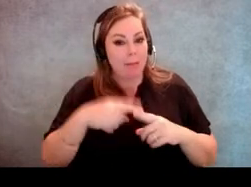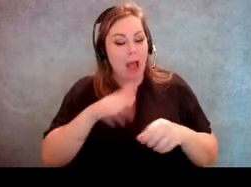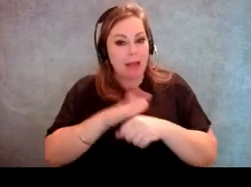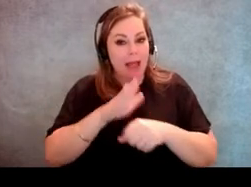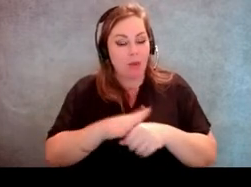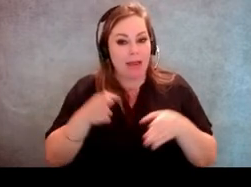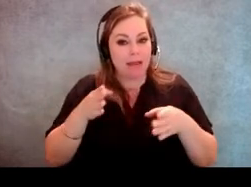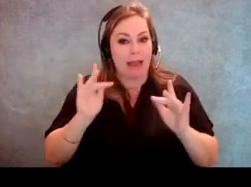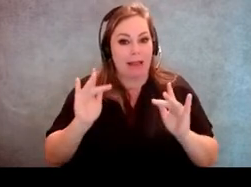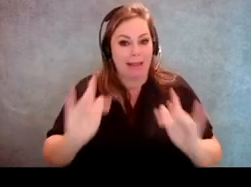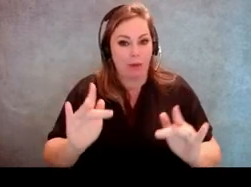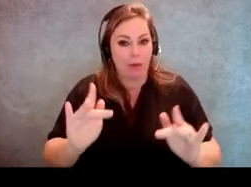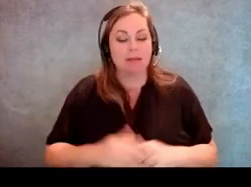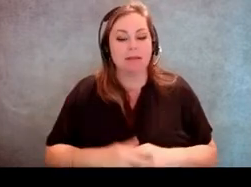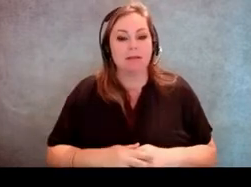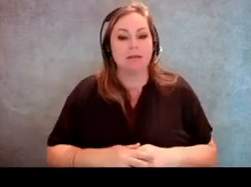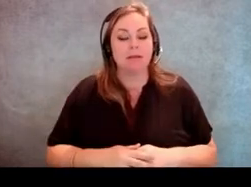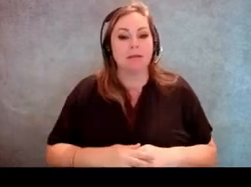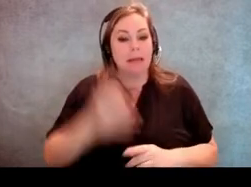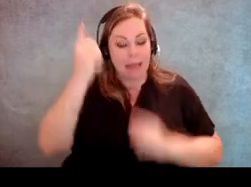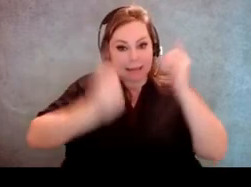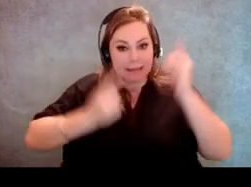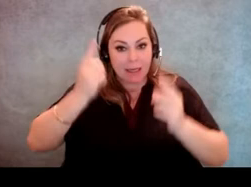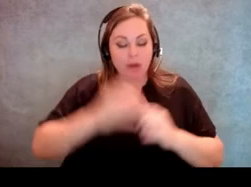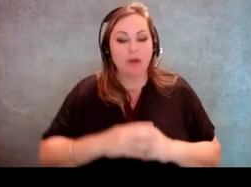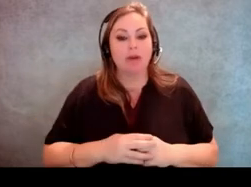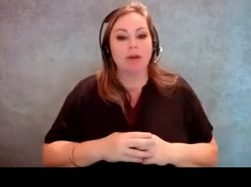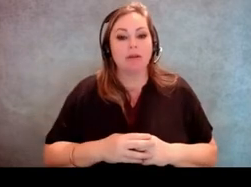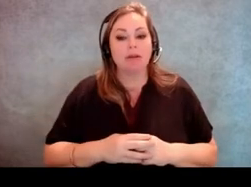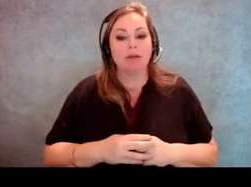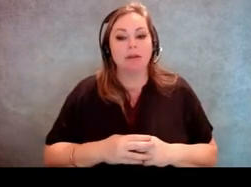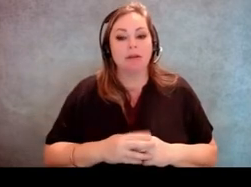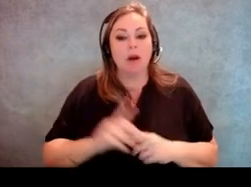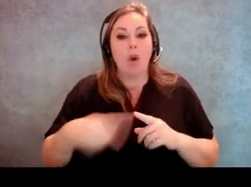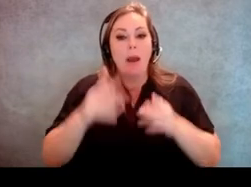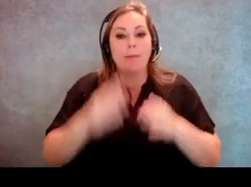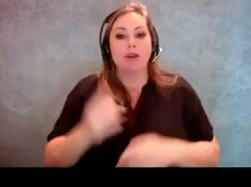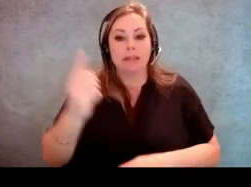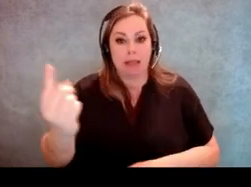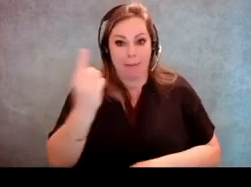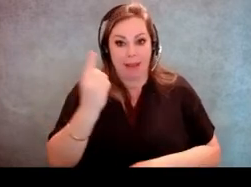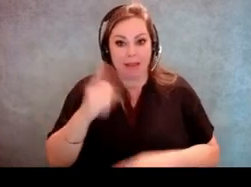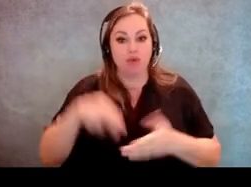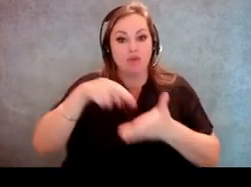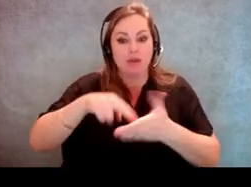when you're thinking about adequate clearance, one of the things to consider is when someone is coming into the registration table,